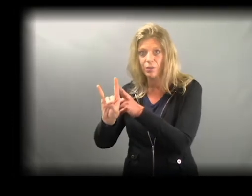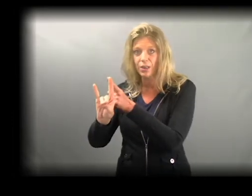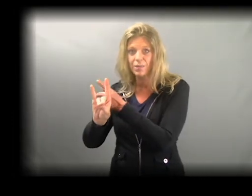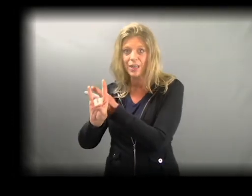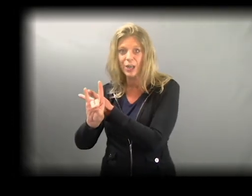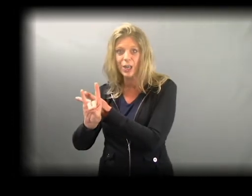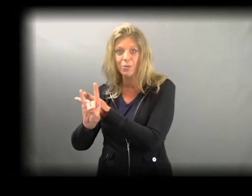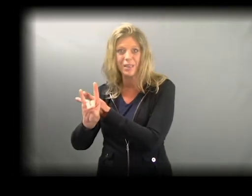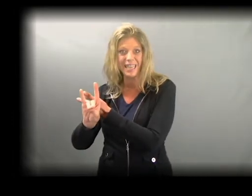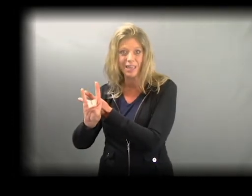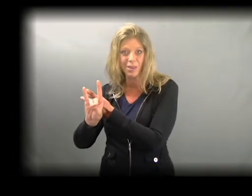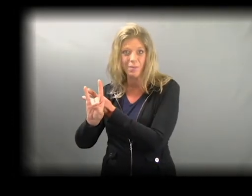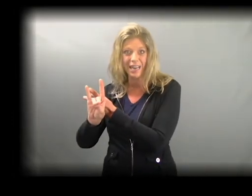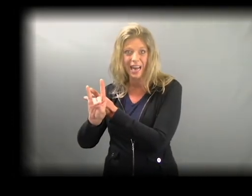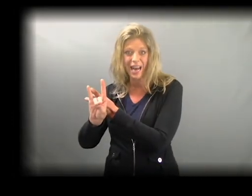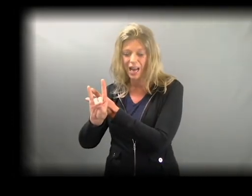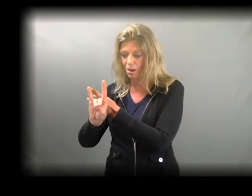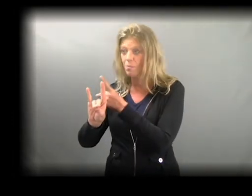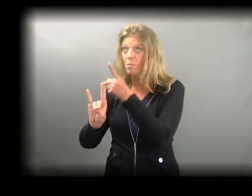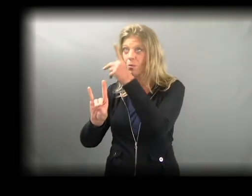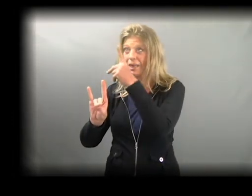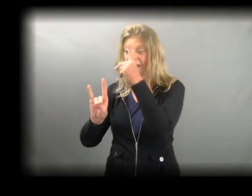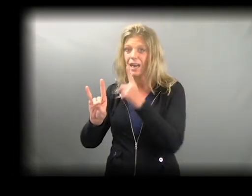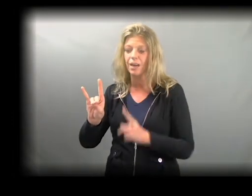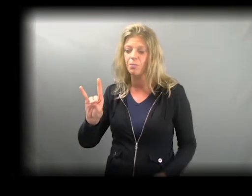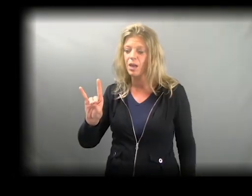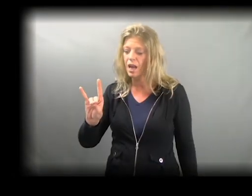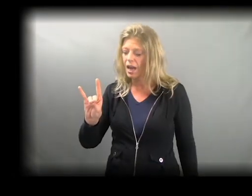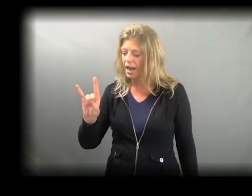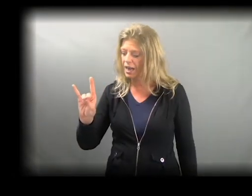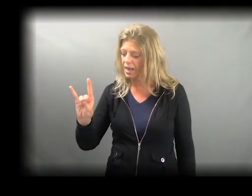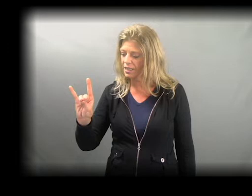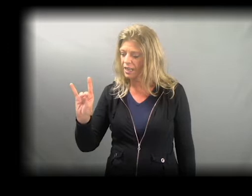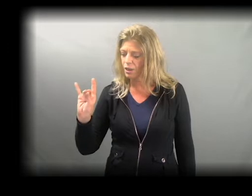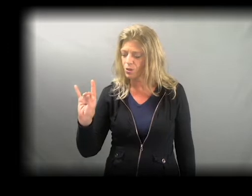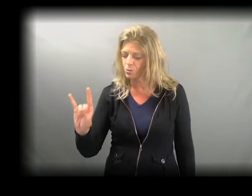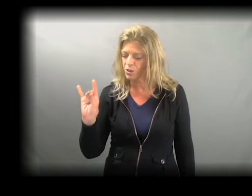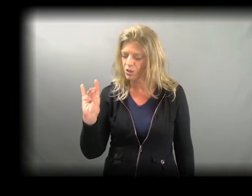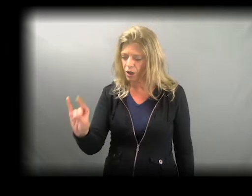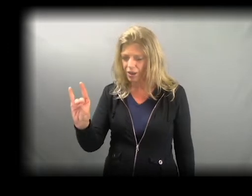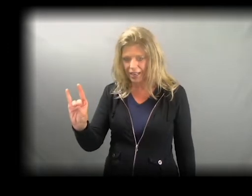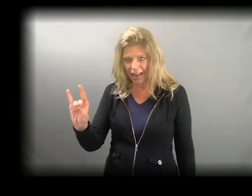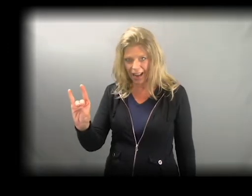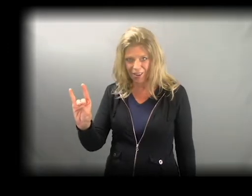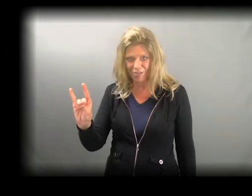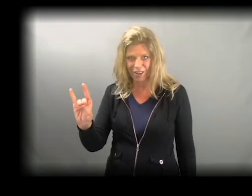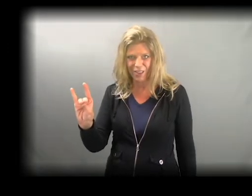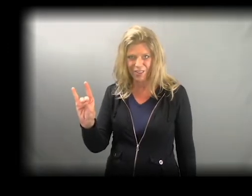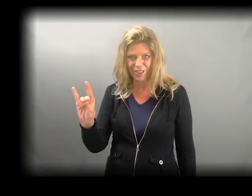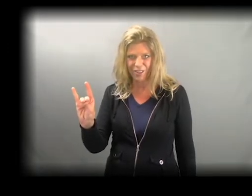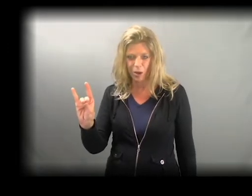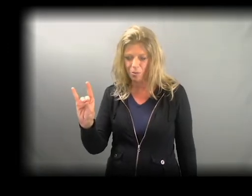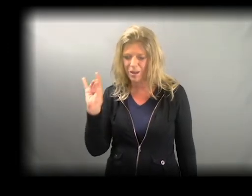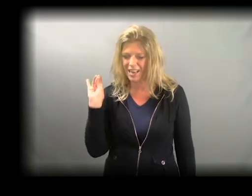Your first finger and your pinkie remain up, pointing up, and you dart it out in front of you a little bit.